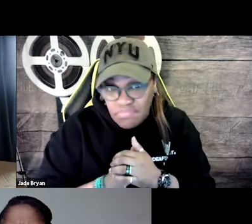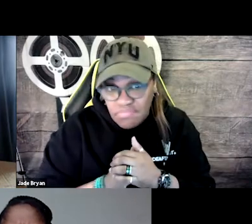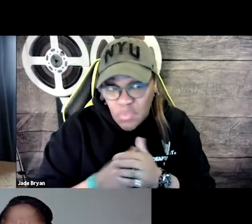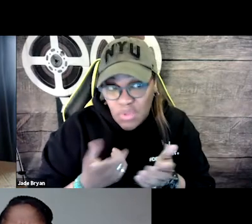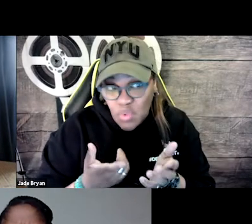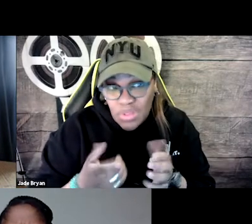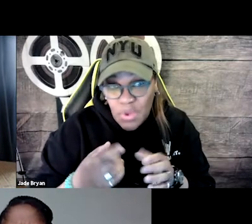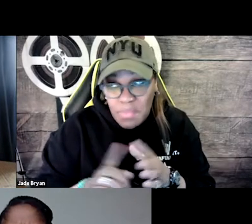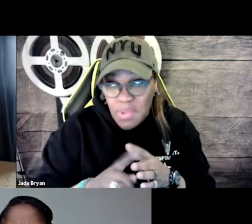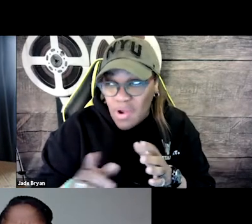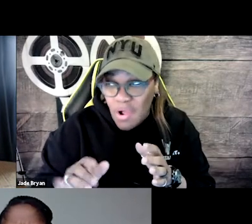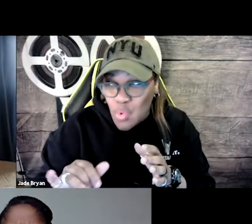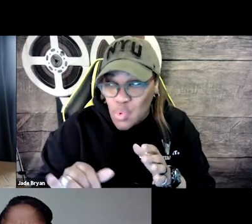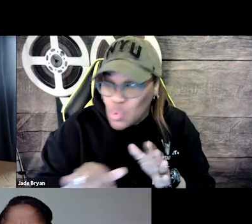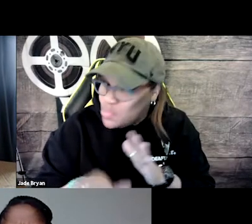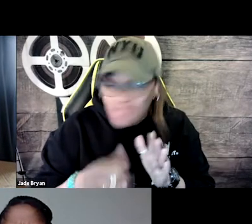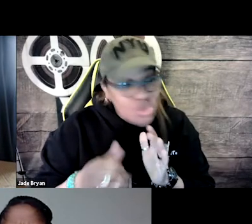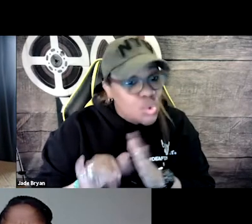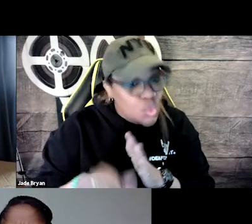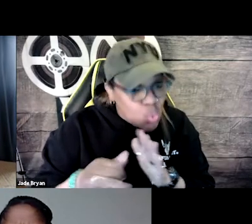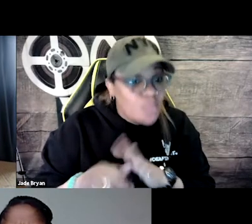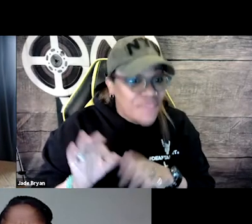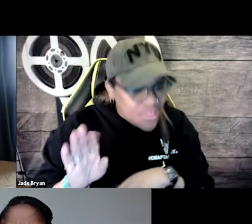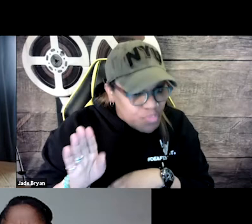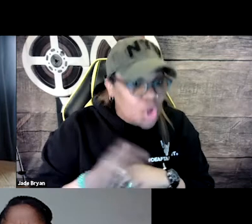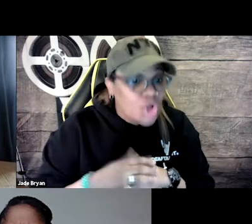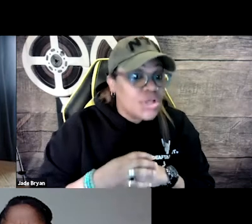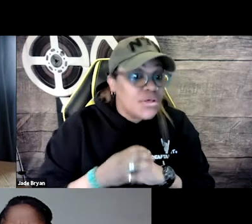When they put it on YouTube, actually YouTube, Facebook,